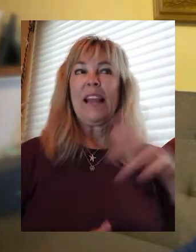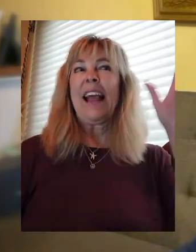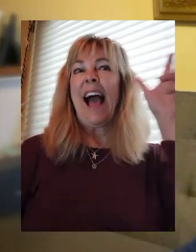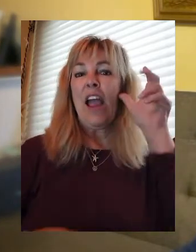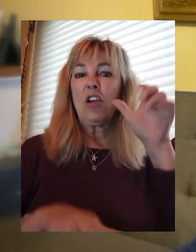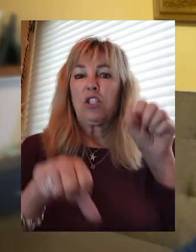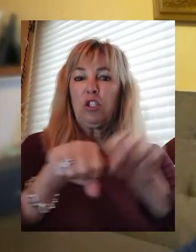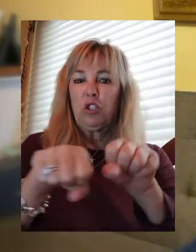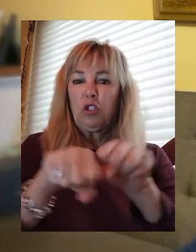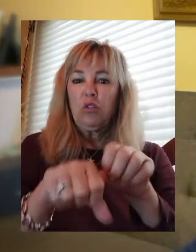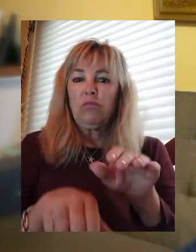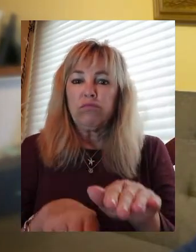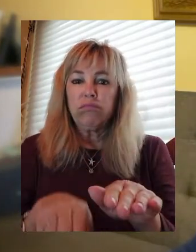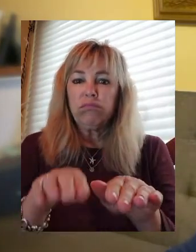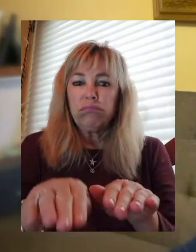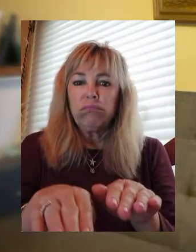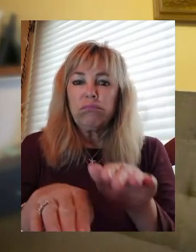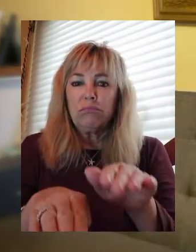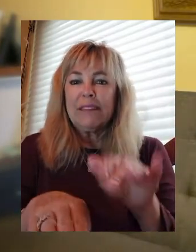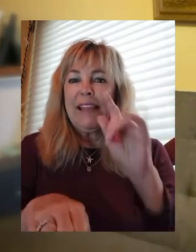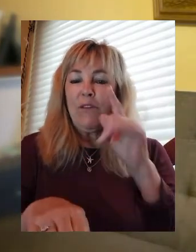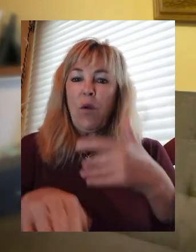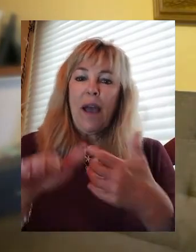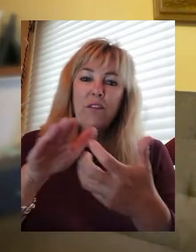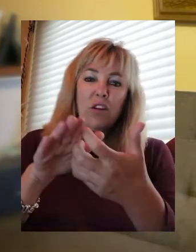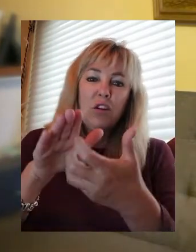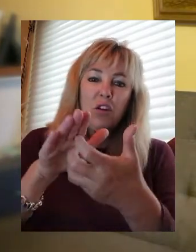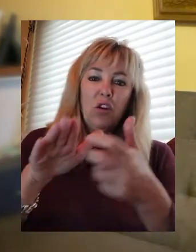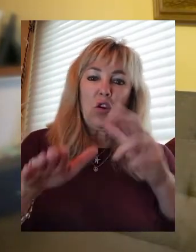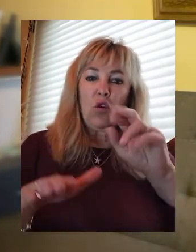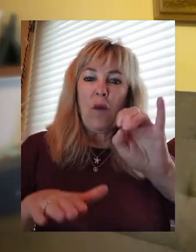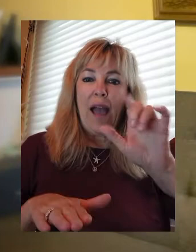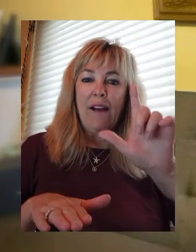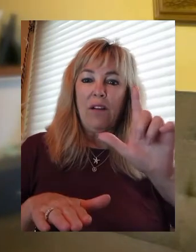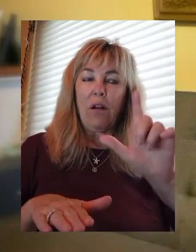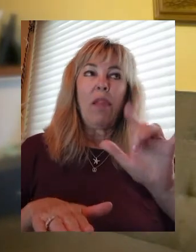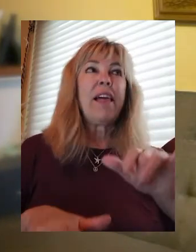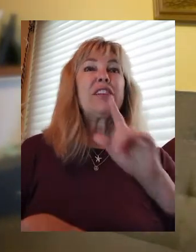especially if like there's gravel underneath. That's really cool.